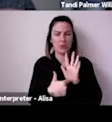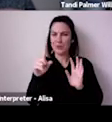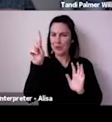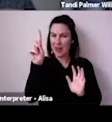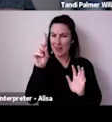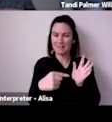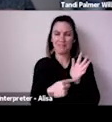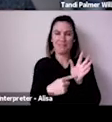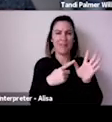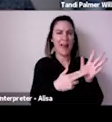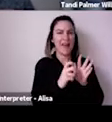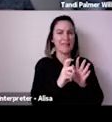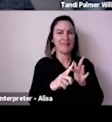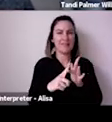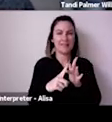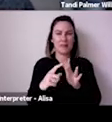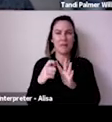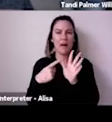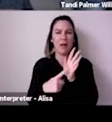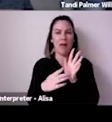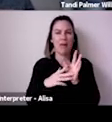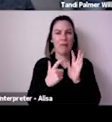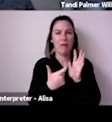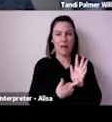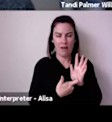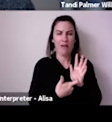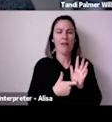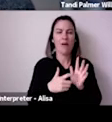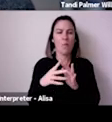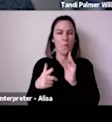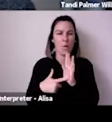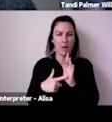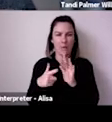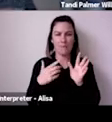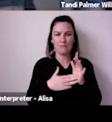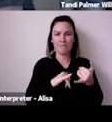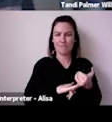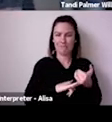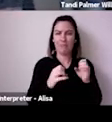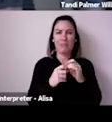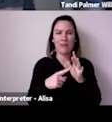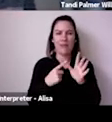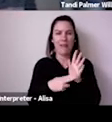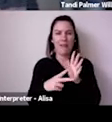We also needed to keep our eye toward the future, as uncertain as that future was and